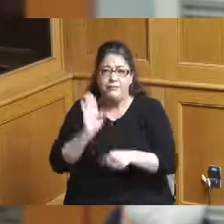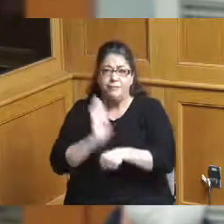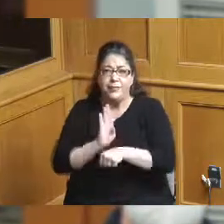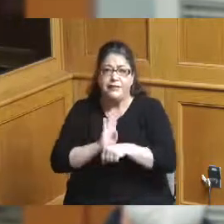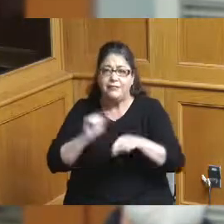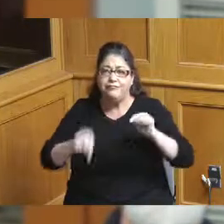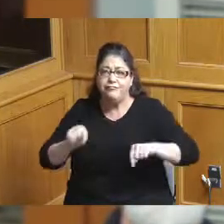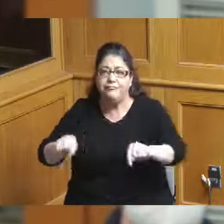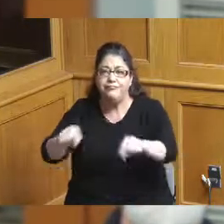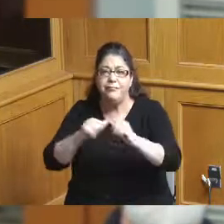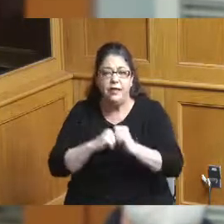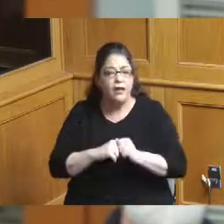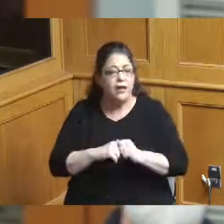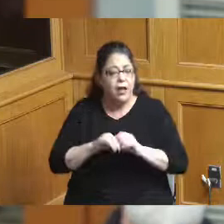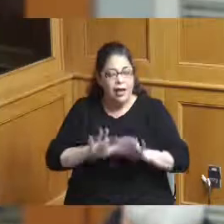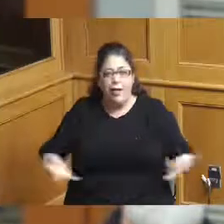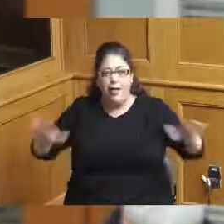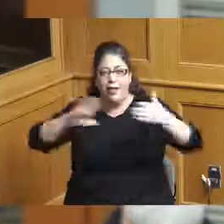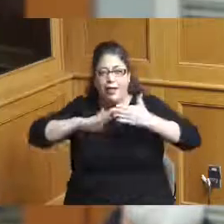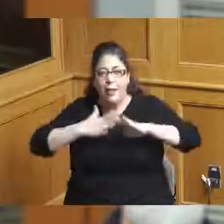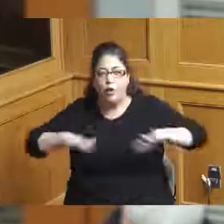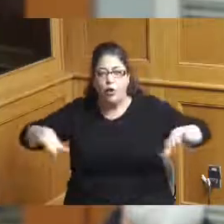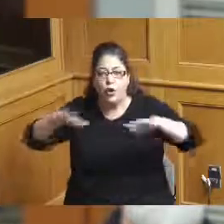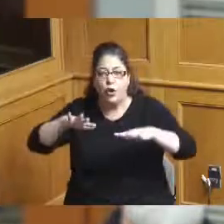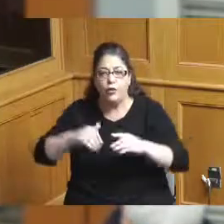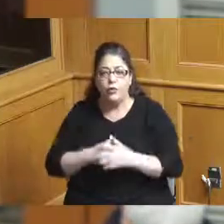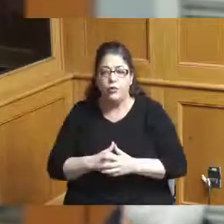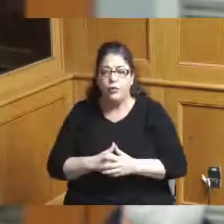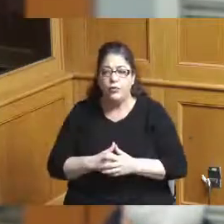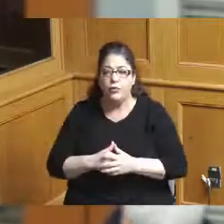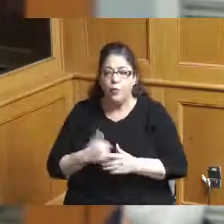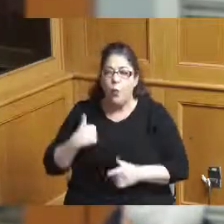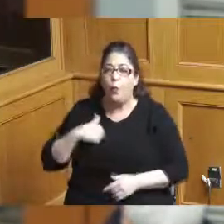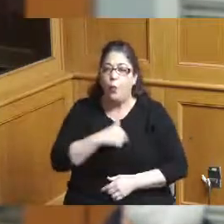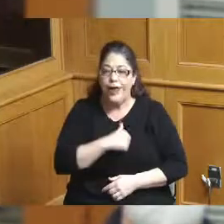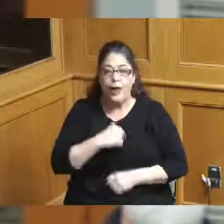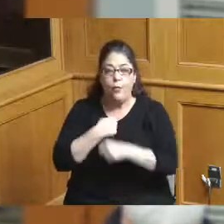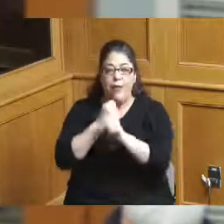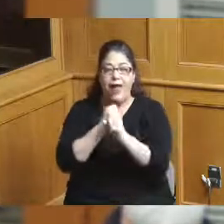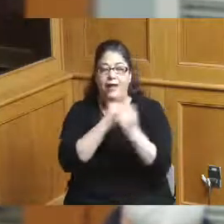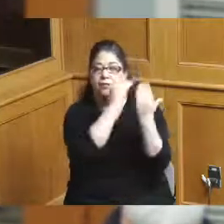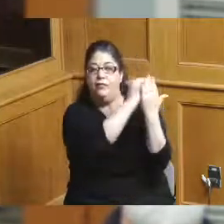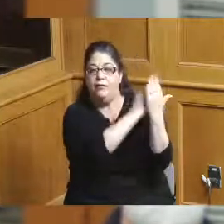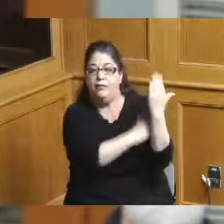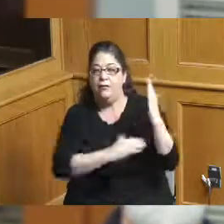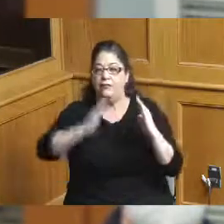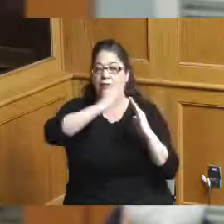and over and over again we're making the best of lists that bring people here that's all good and